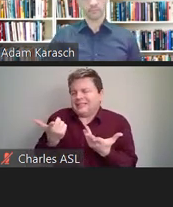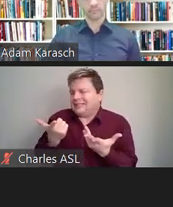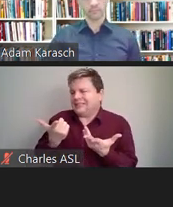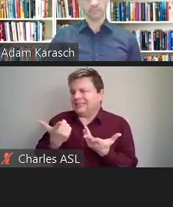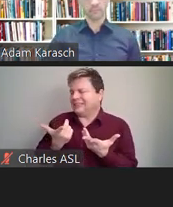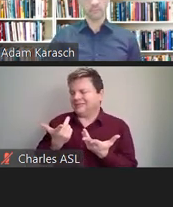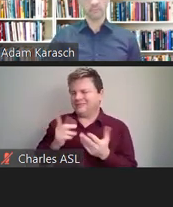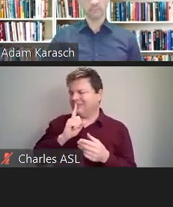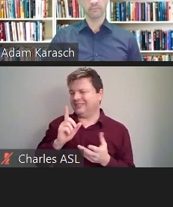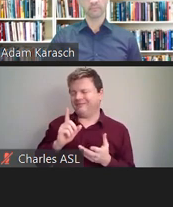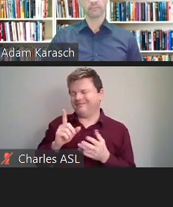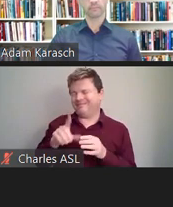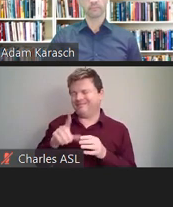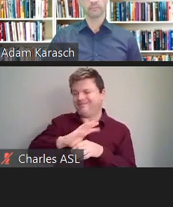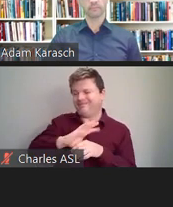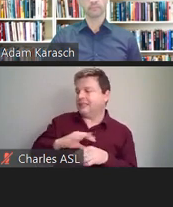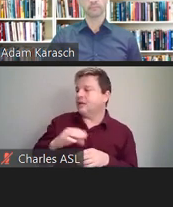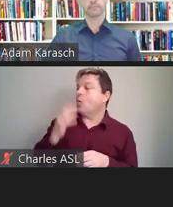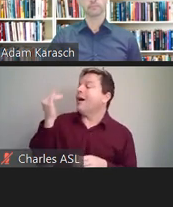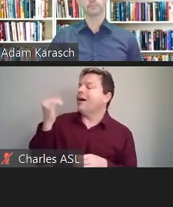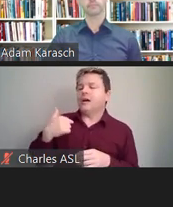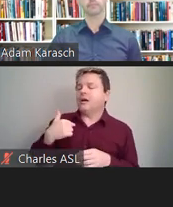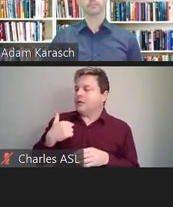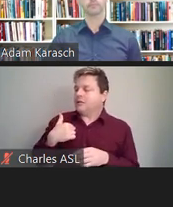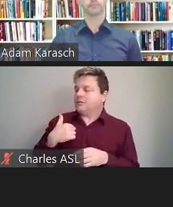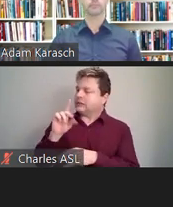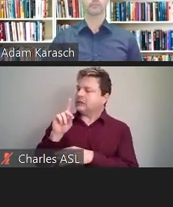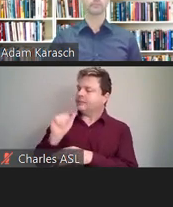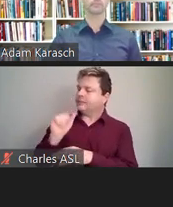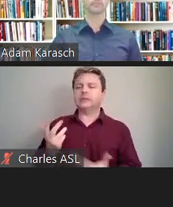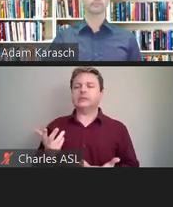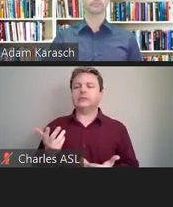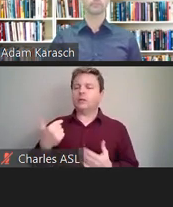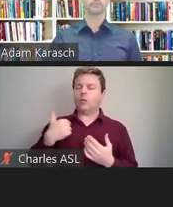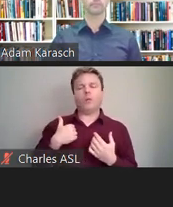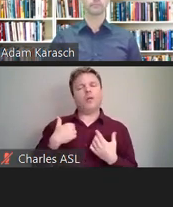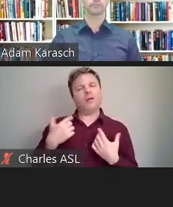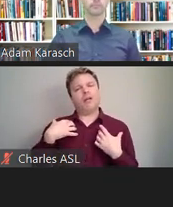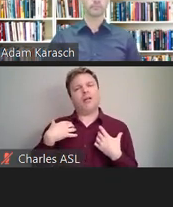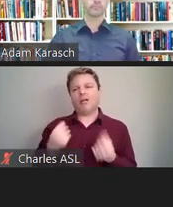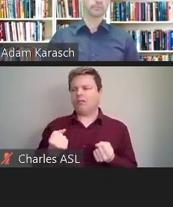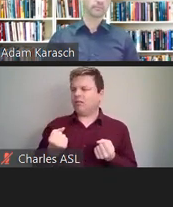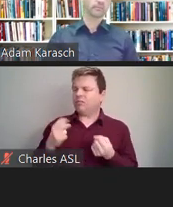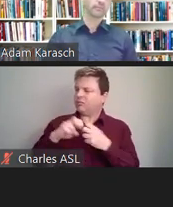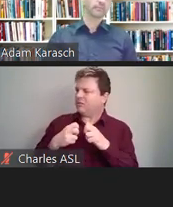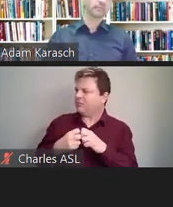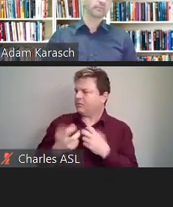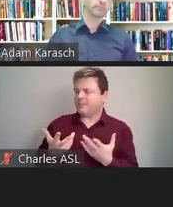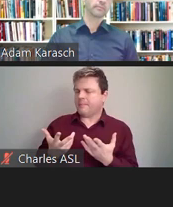because I have a disability or I have a health condition, and I need the following in order to do that.